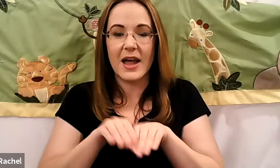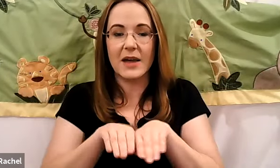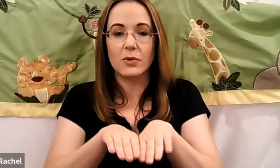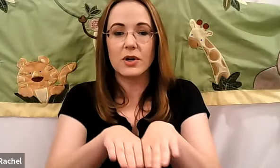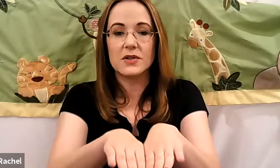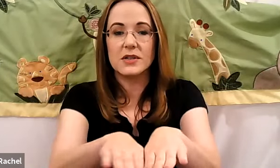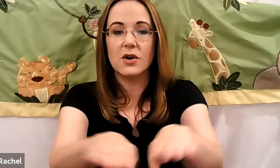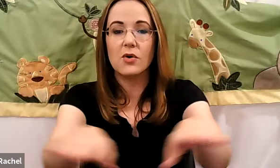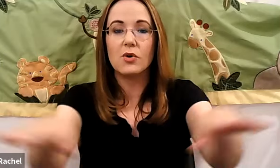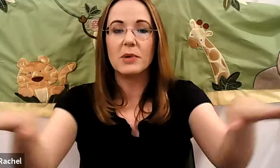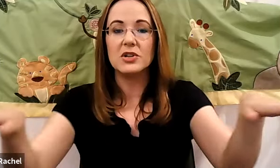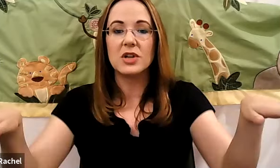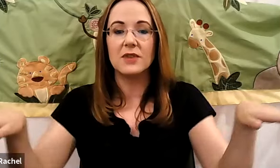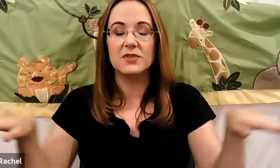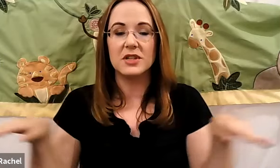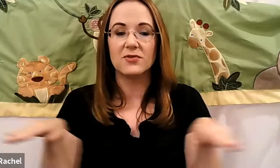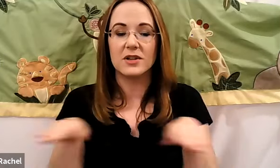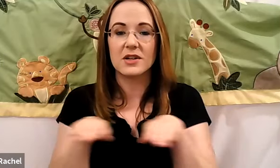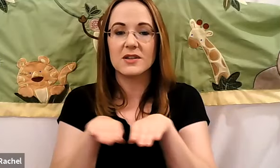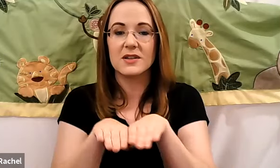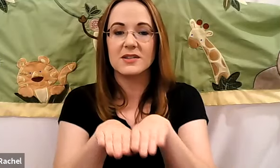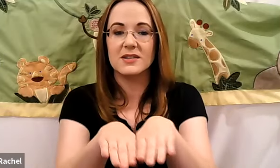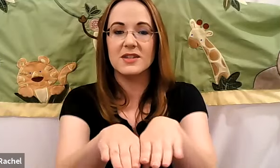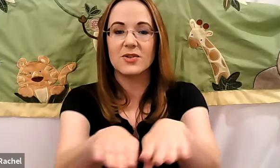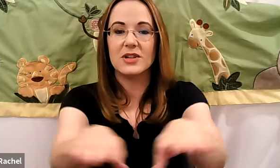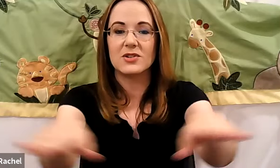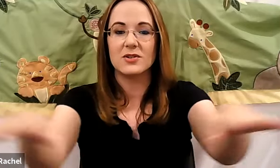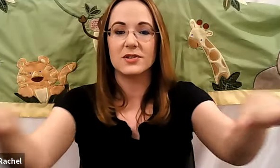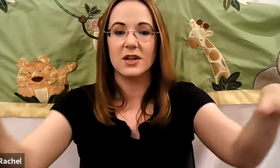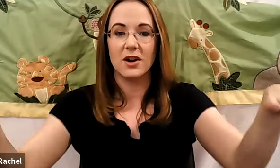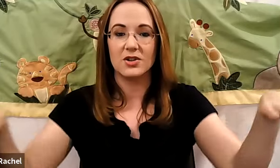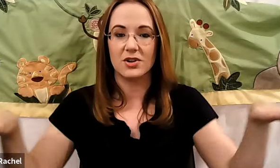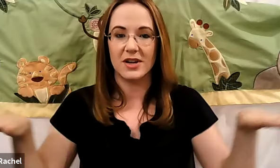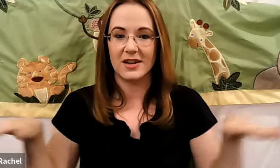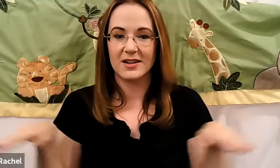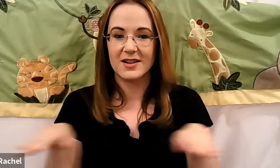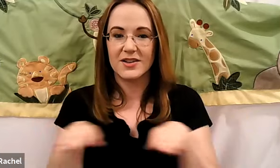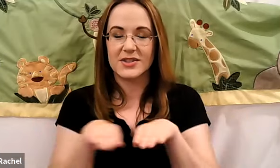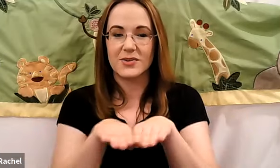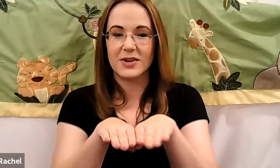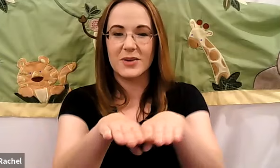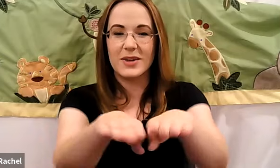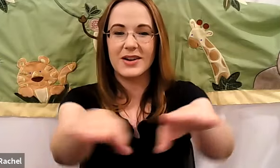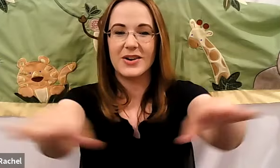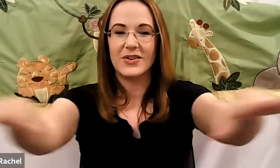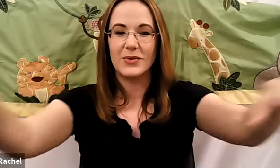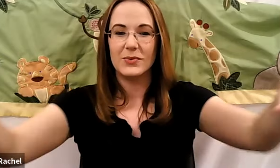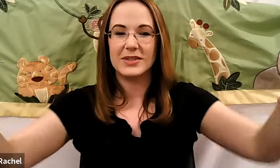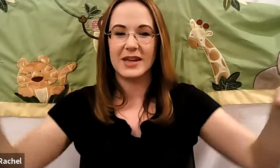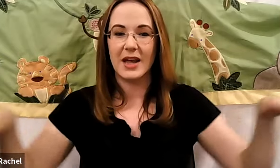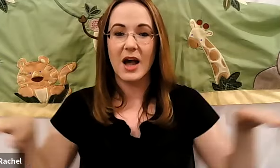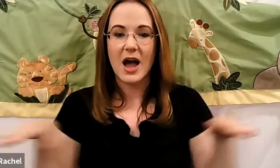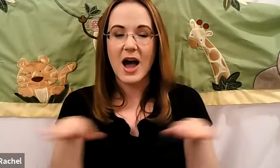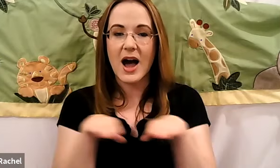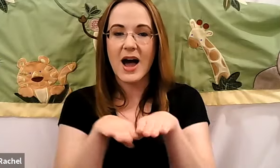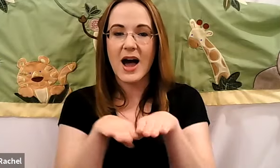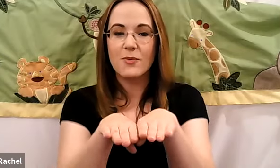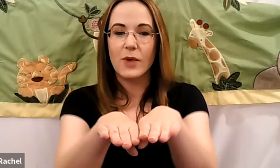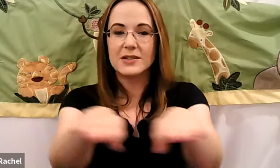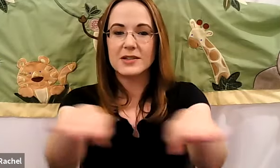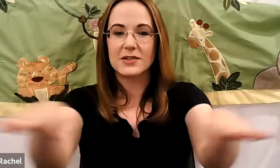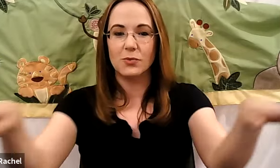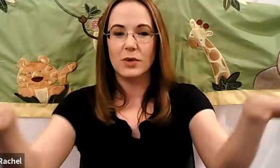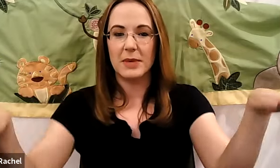Rachel: And we're going to see a whole bunch of different sea creatures in our journey. So here we go. We say, I went swimming